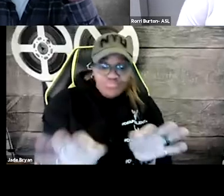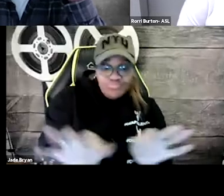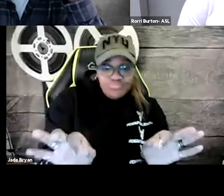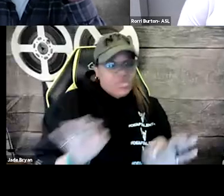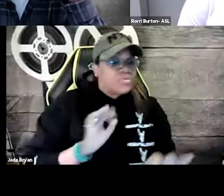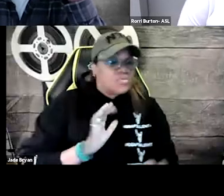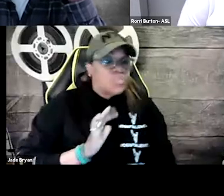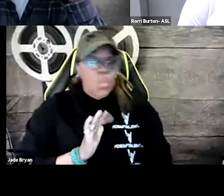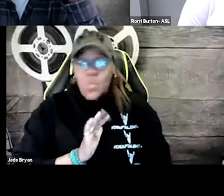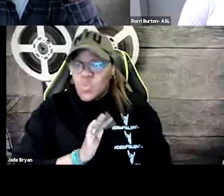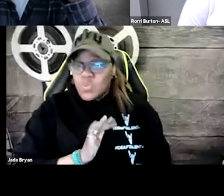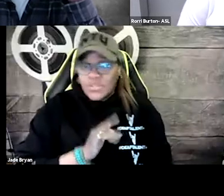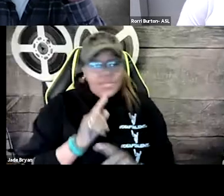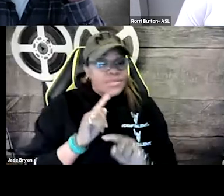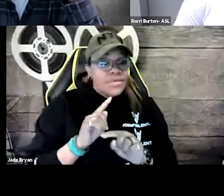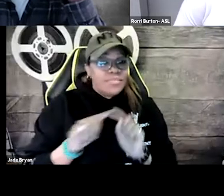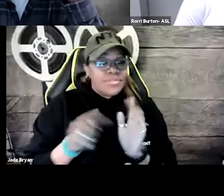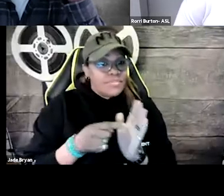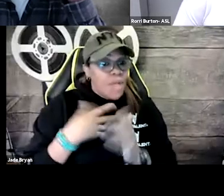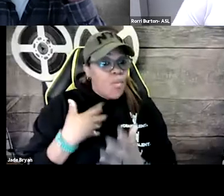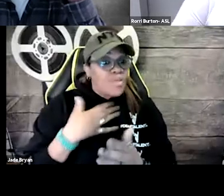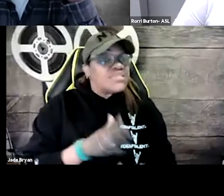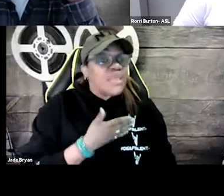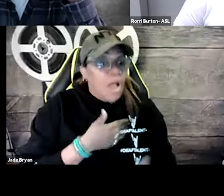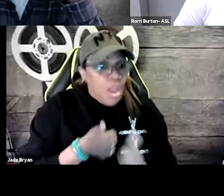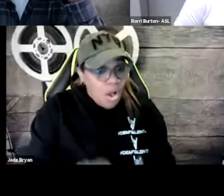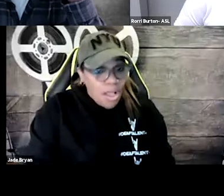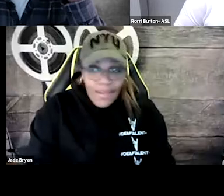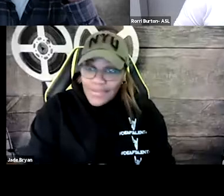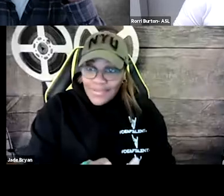So, for example, if you've got the music lyrics that are being captioned on screen,